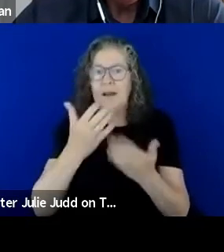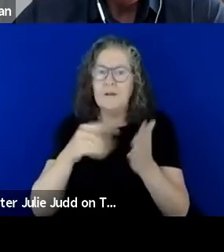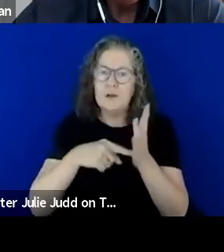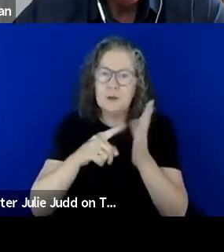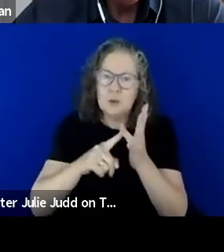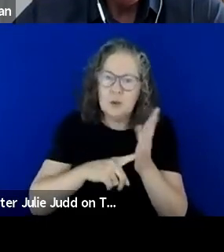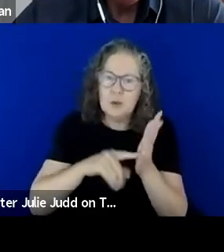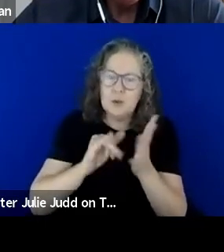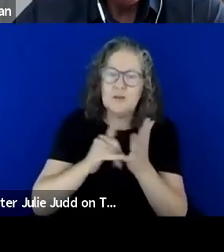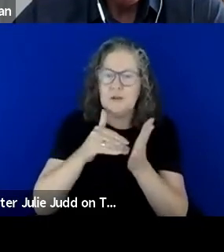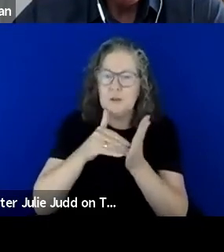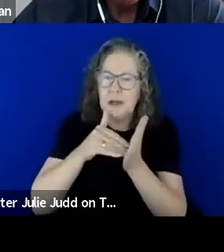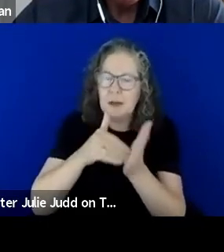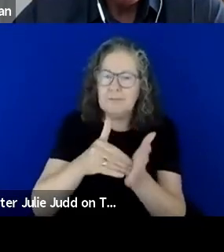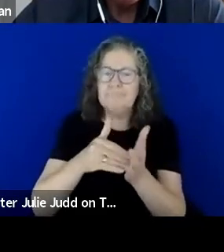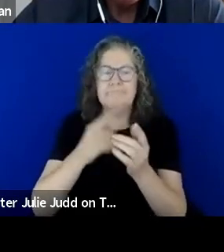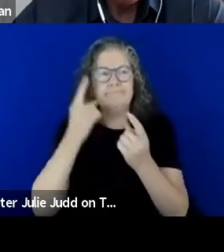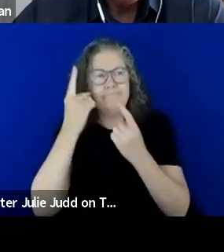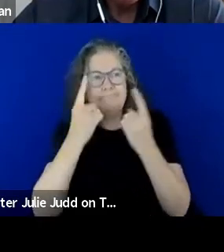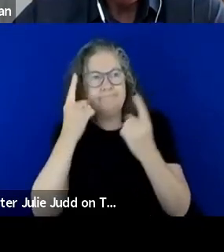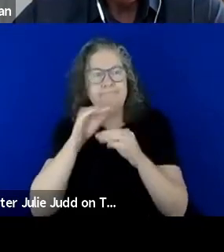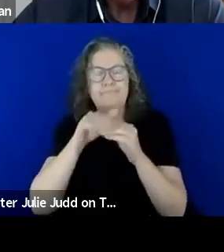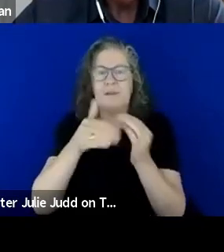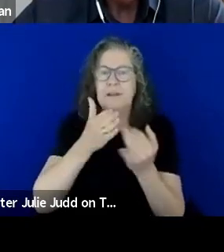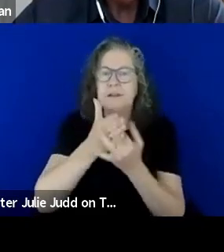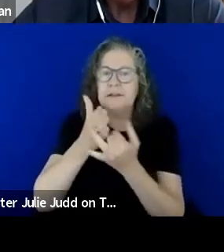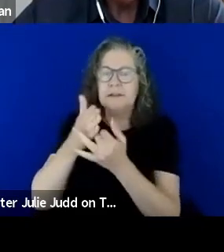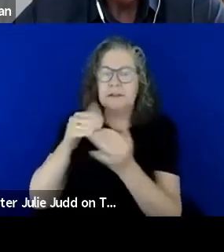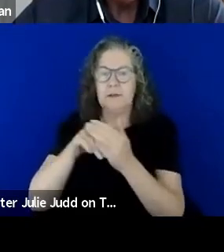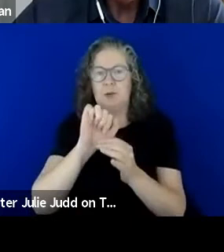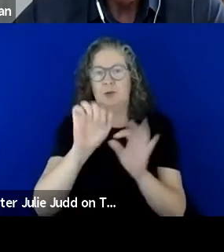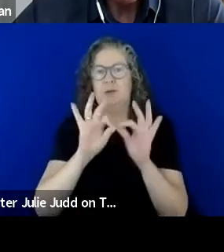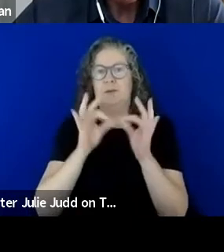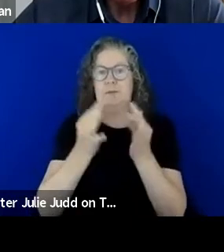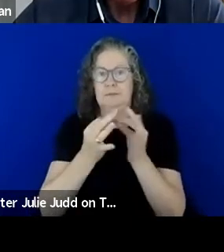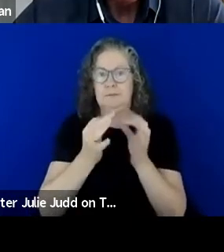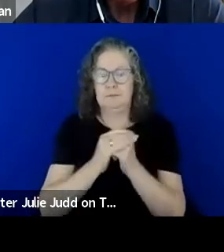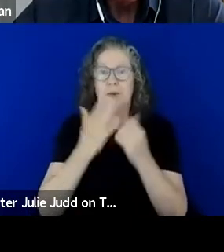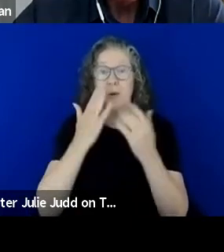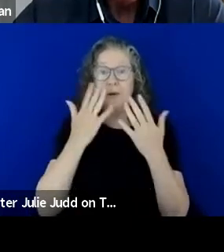regarding accessibility in your organisation. At the conclusion of the panel questions, I'll